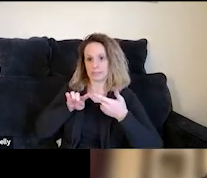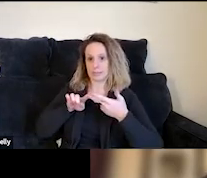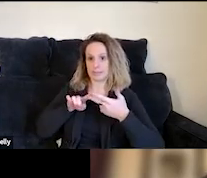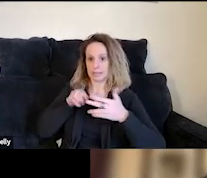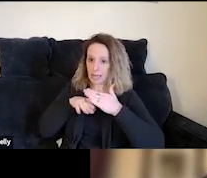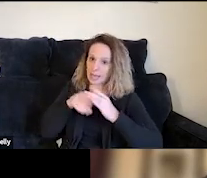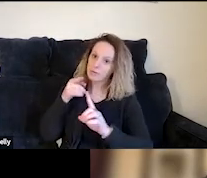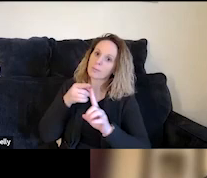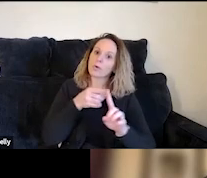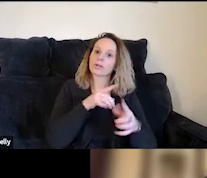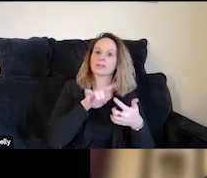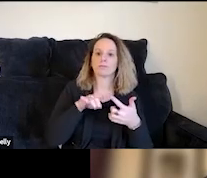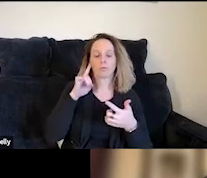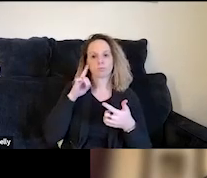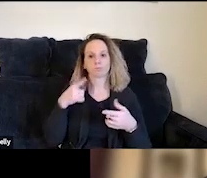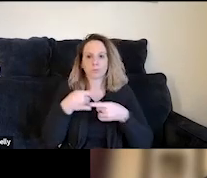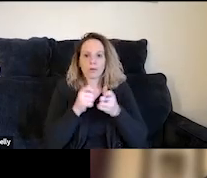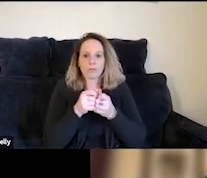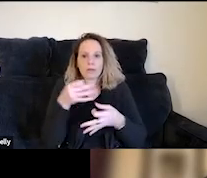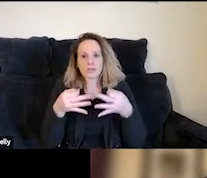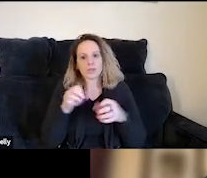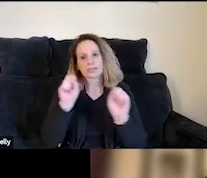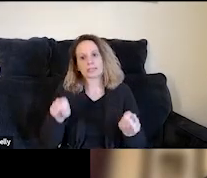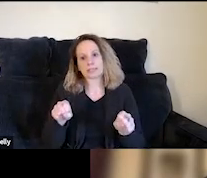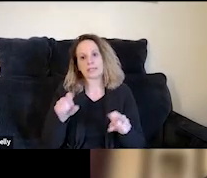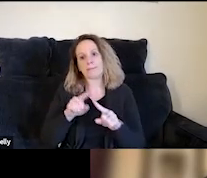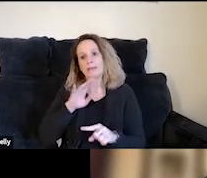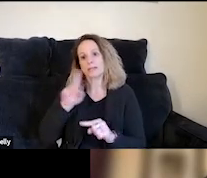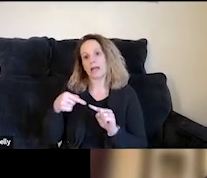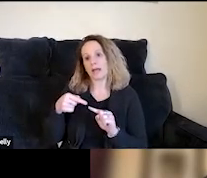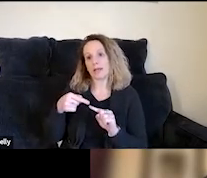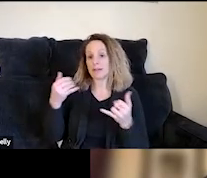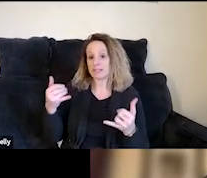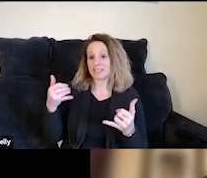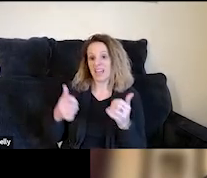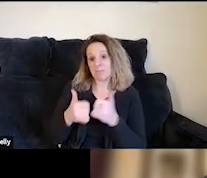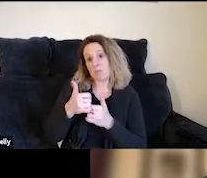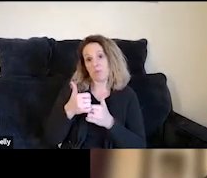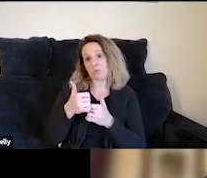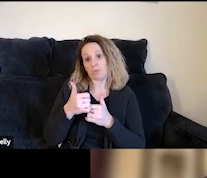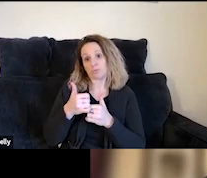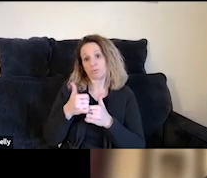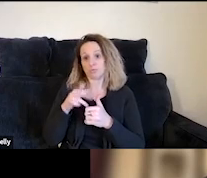or intersections with justice systems. But what we're talking about today most will be our Reentry work.